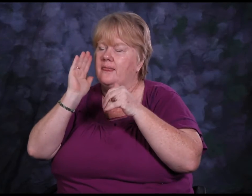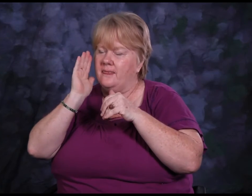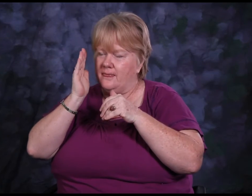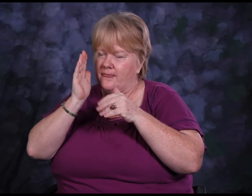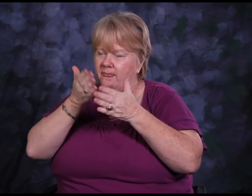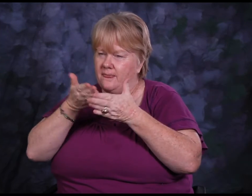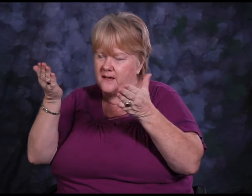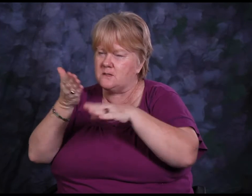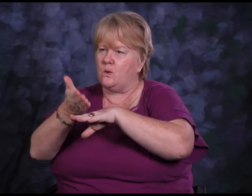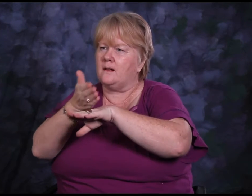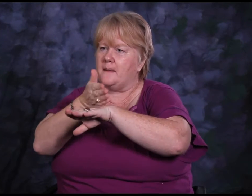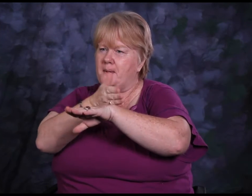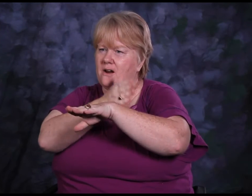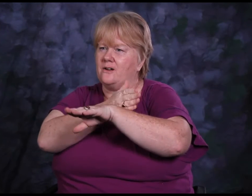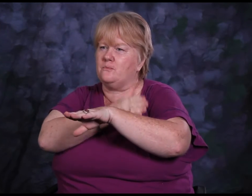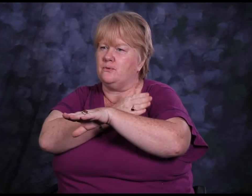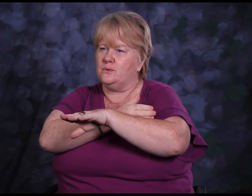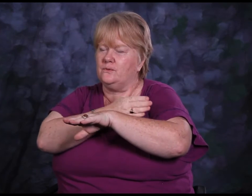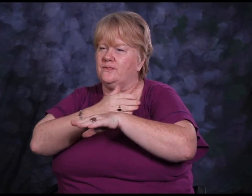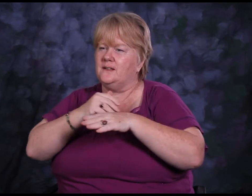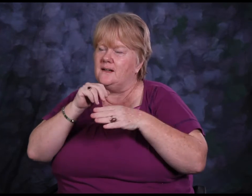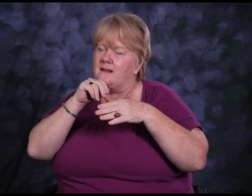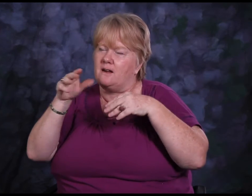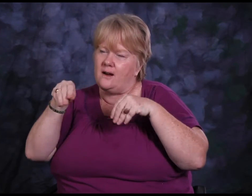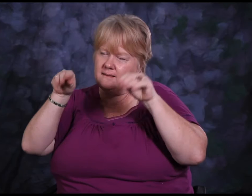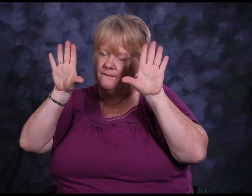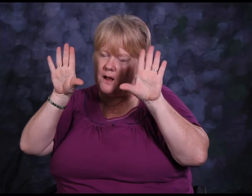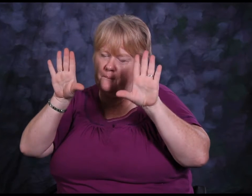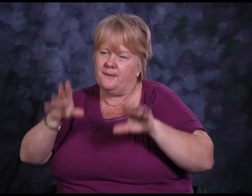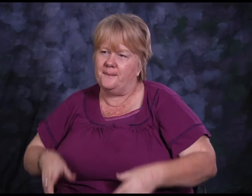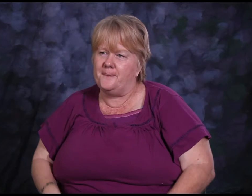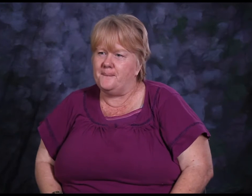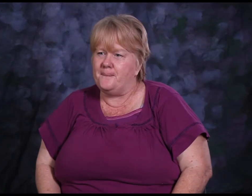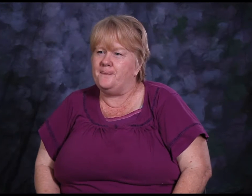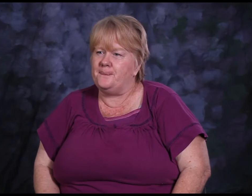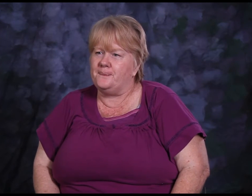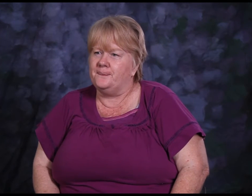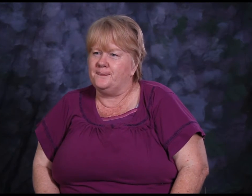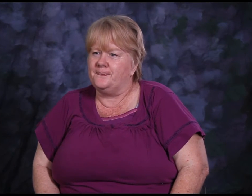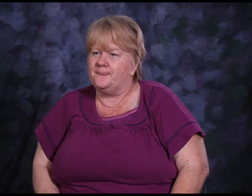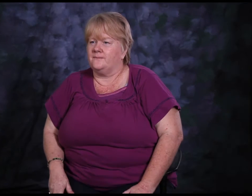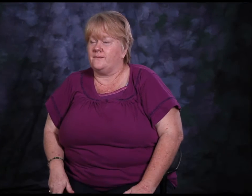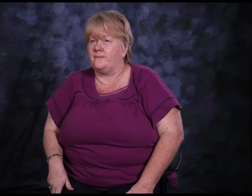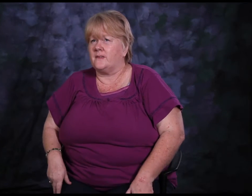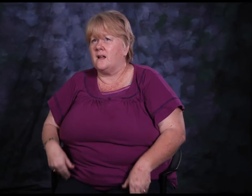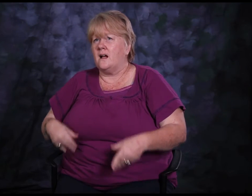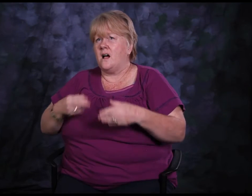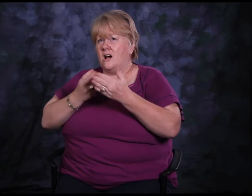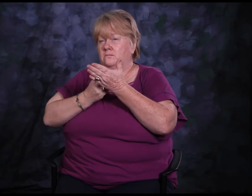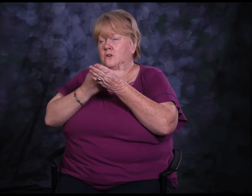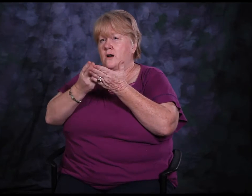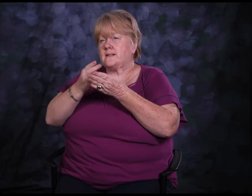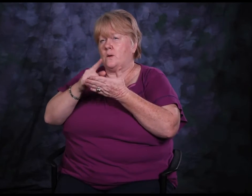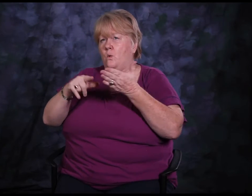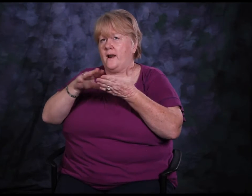I had to persevere through that. Also to have hope that things will get better things will improve,